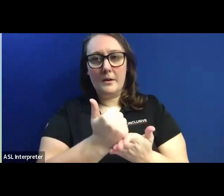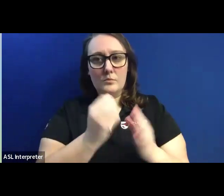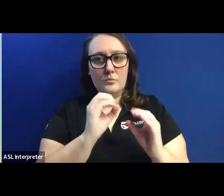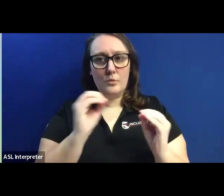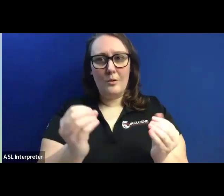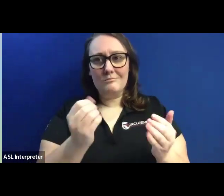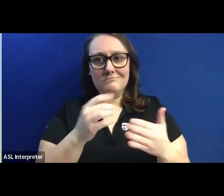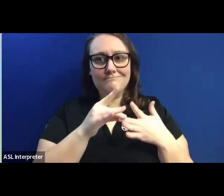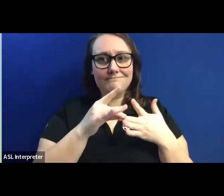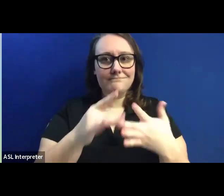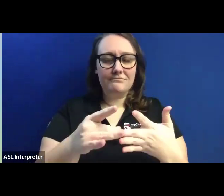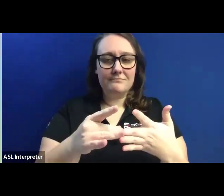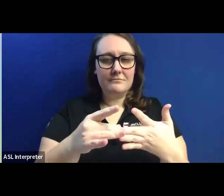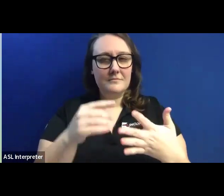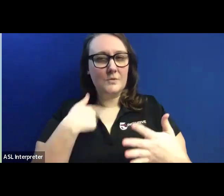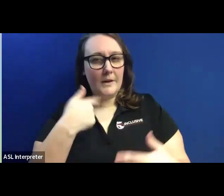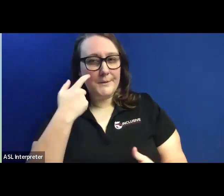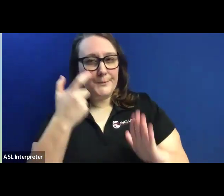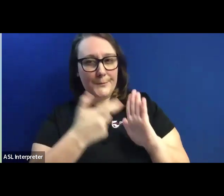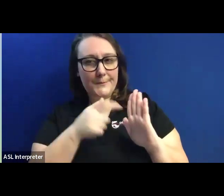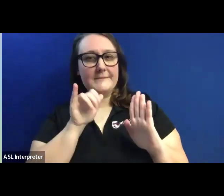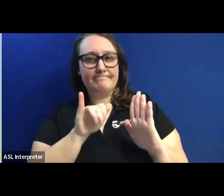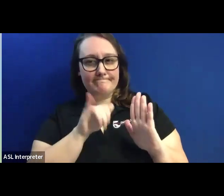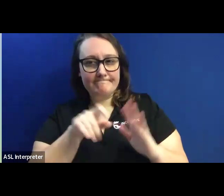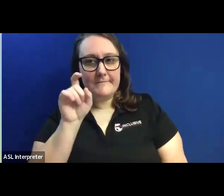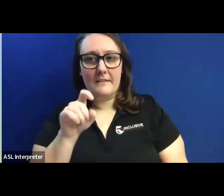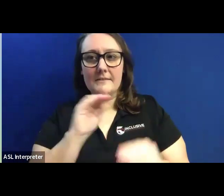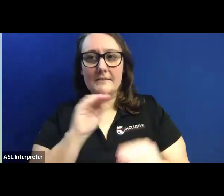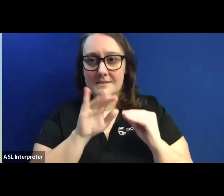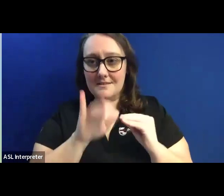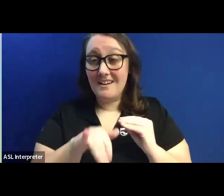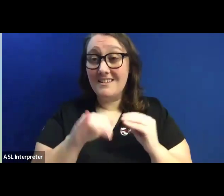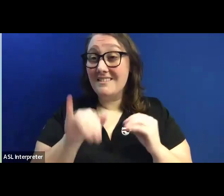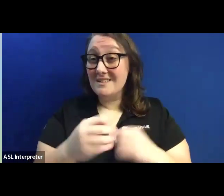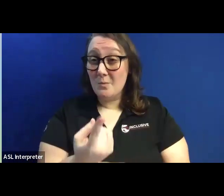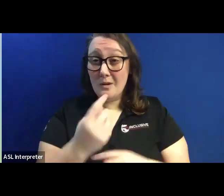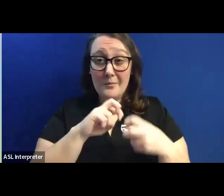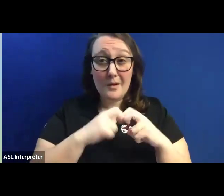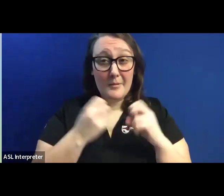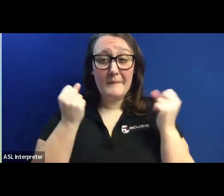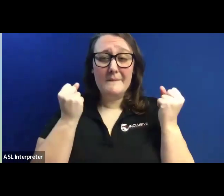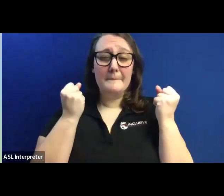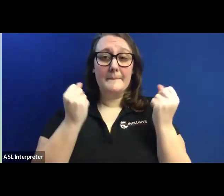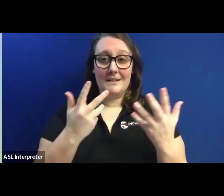Now, that's among the very many problems that I notice being here, and it's only because I was interning with GADRA.